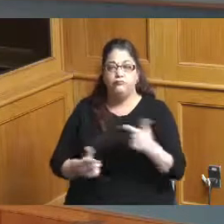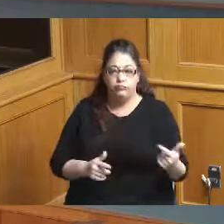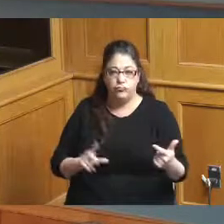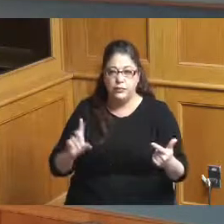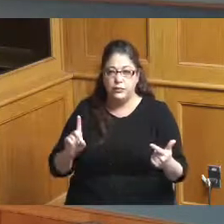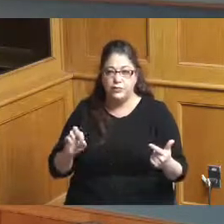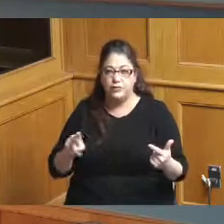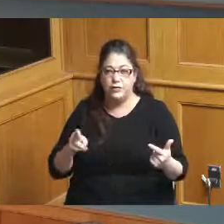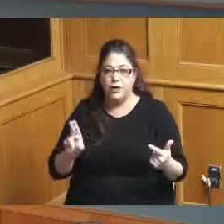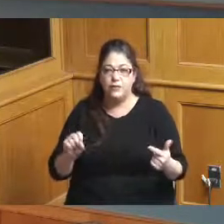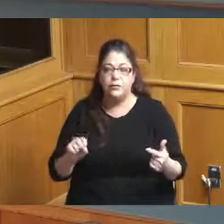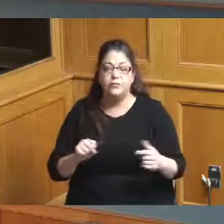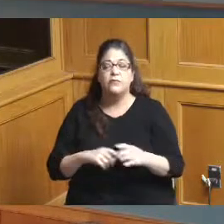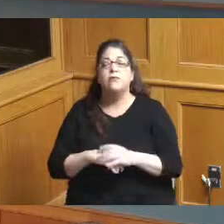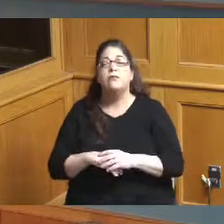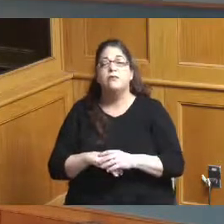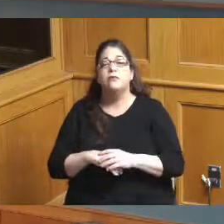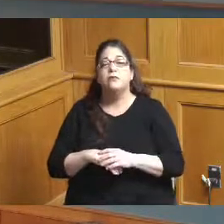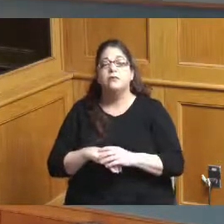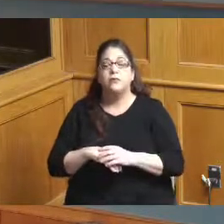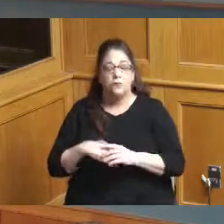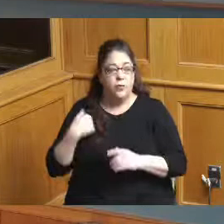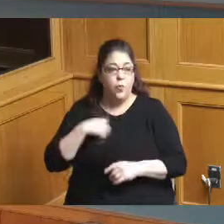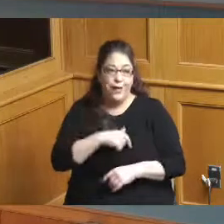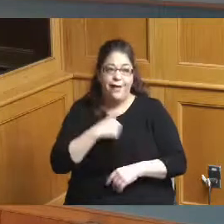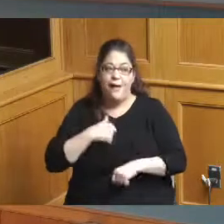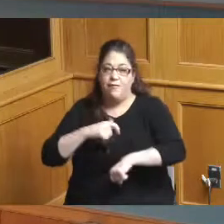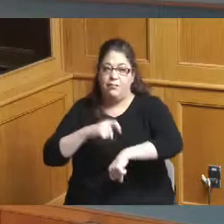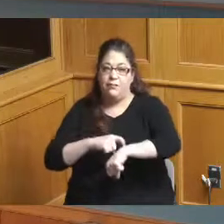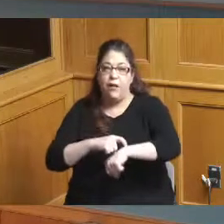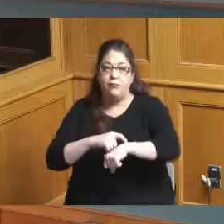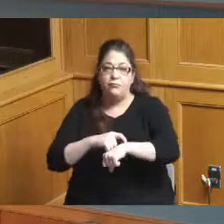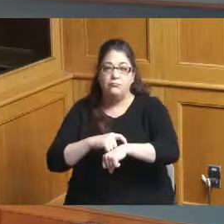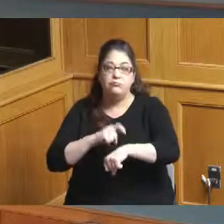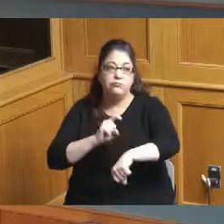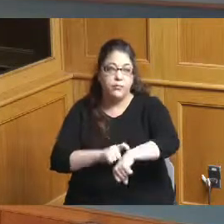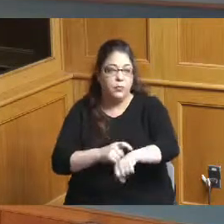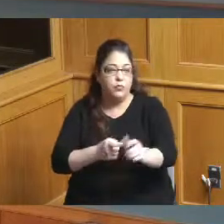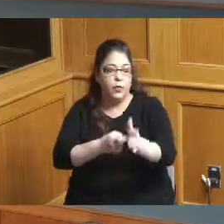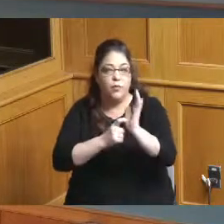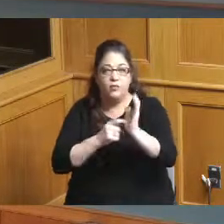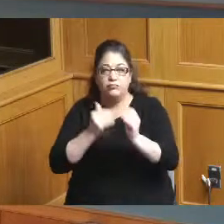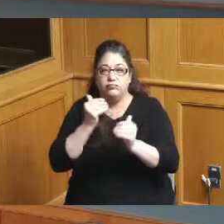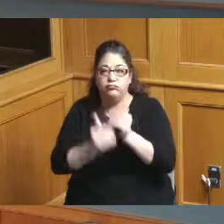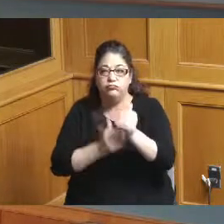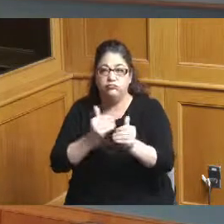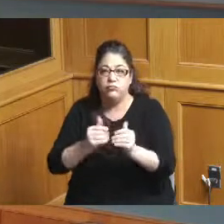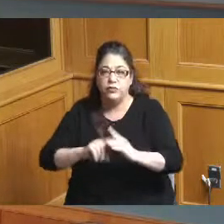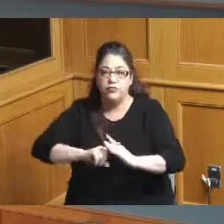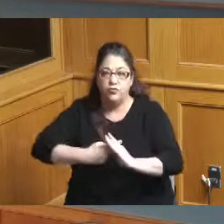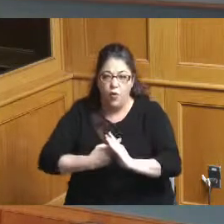the bottom line is there is an urgency to get started to coordinate those stakeholders